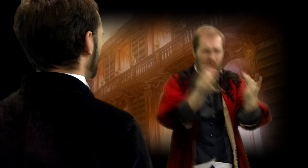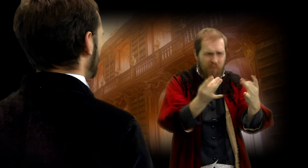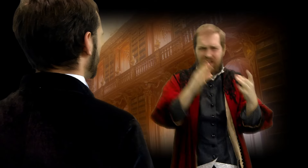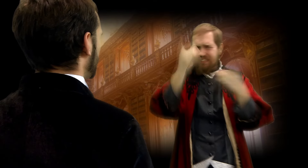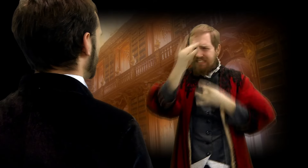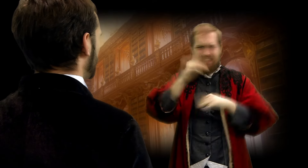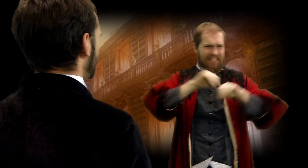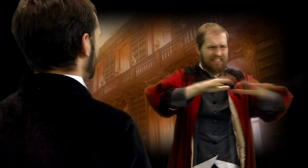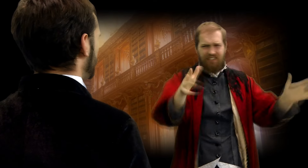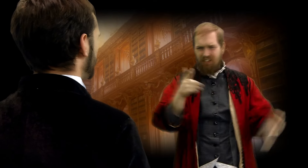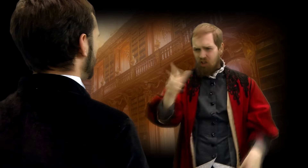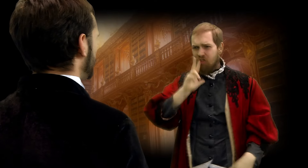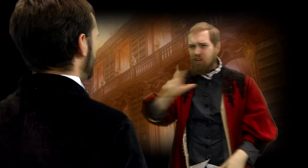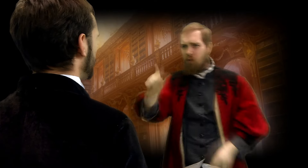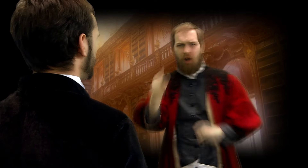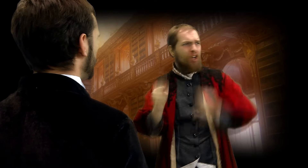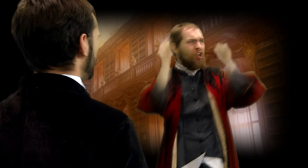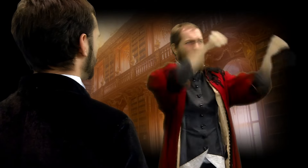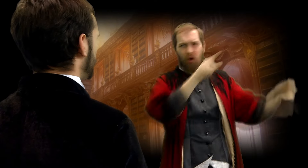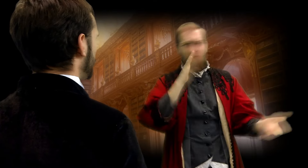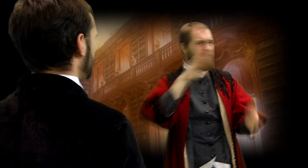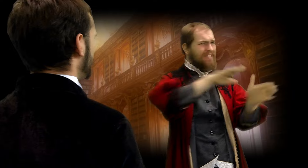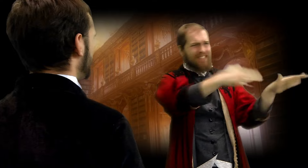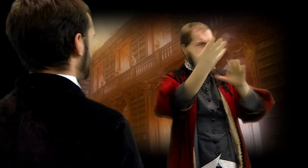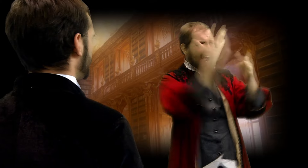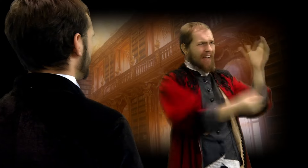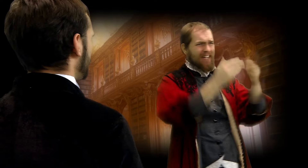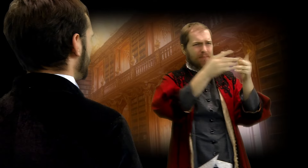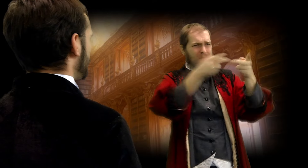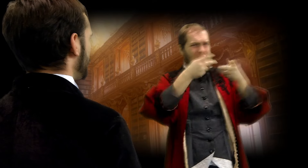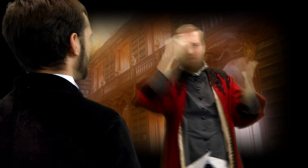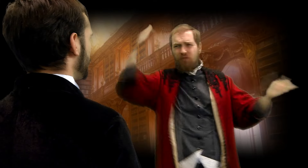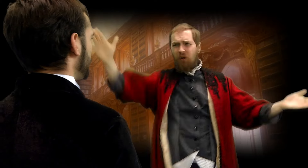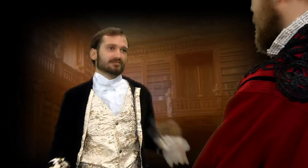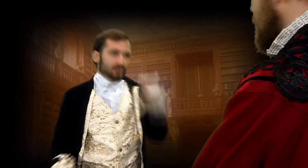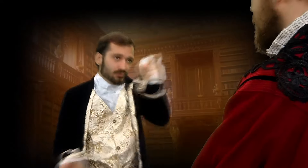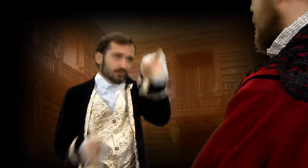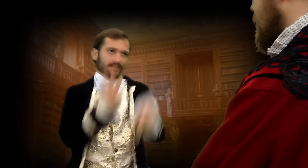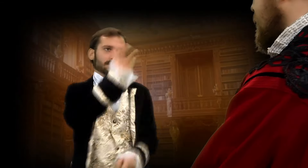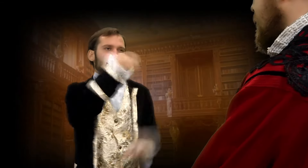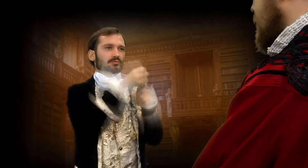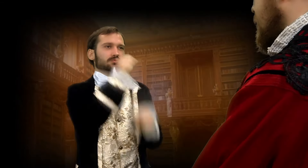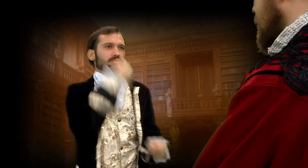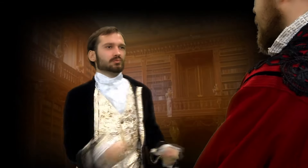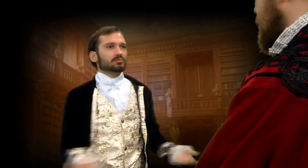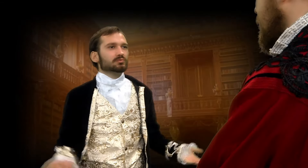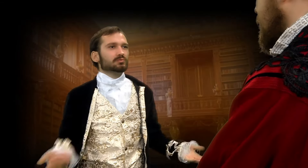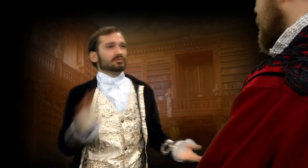it's sticky, disease is rampant. You're 31, you're going to die in an unknown land. You are 40 years old.